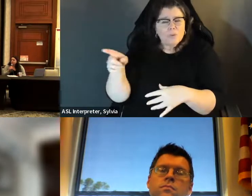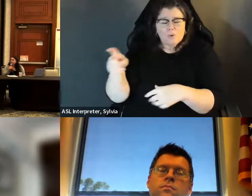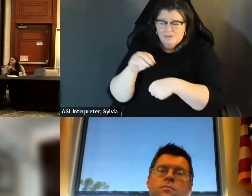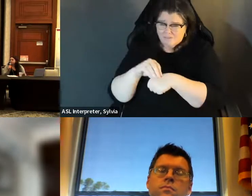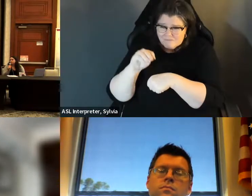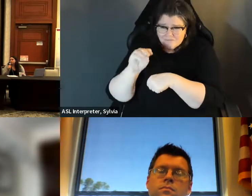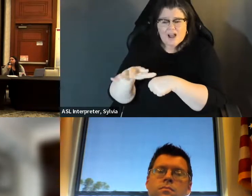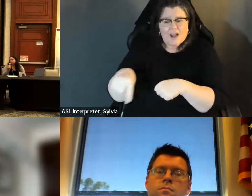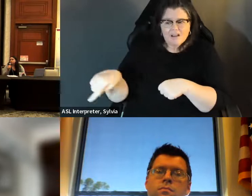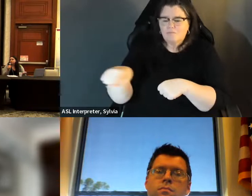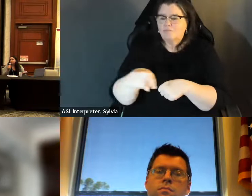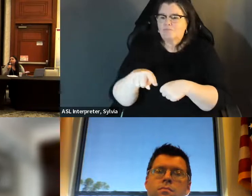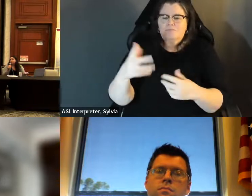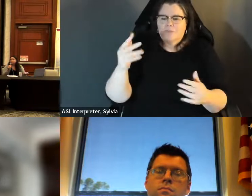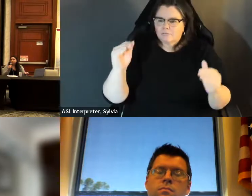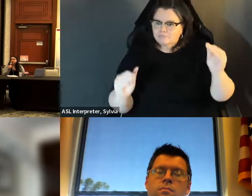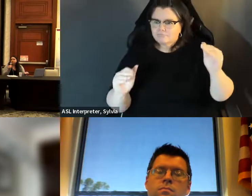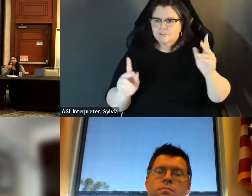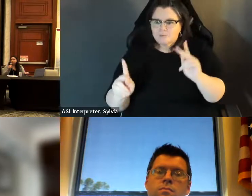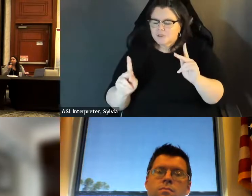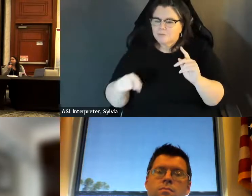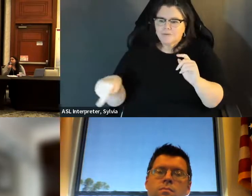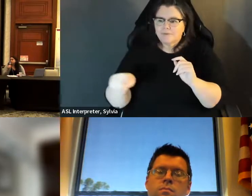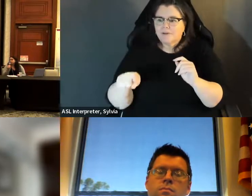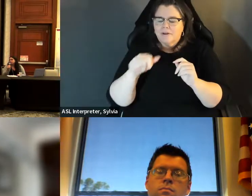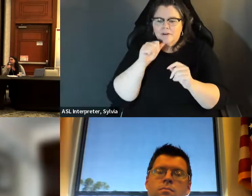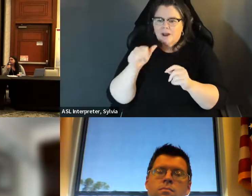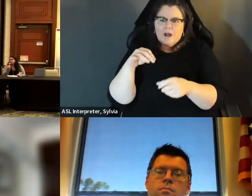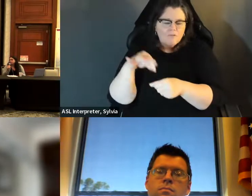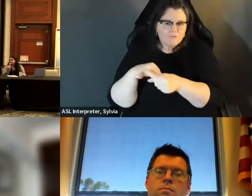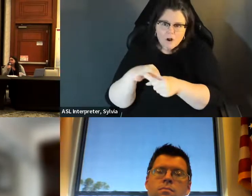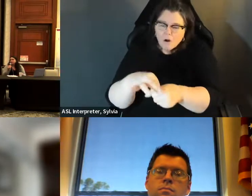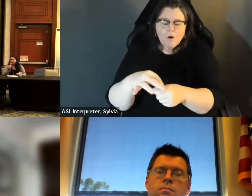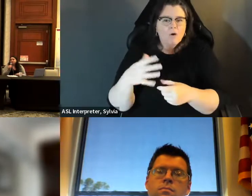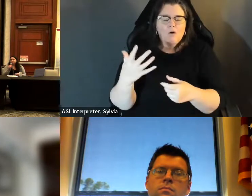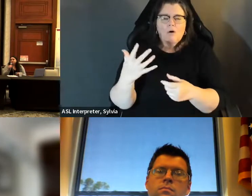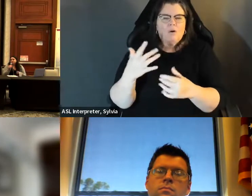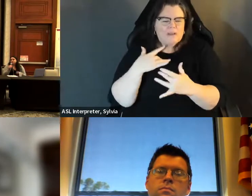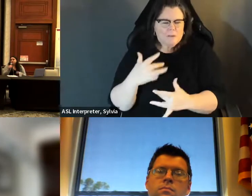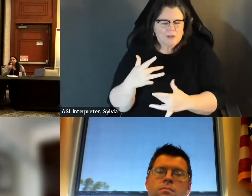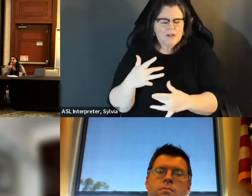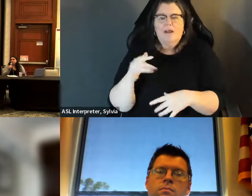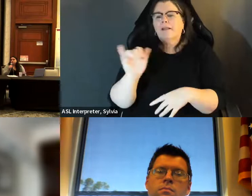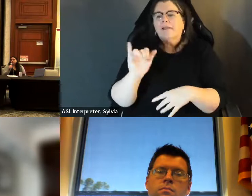before, they -- voter ID laws negatively impact communities voter id, as I mentioned before, they Oh, voter id laws negatively impact communities that have been historically marginalized. that have been historically marginalized, so this includes